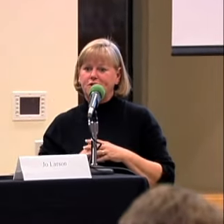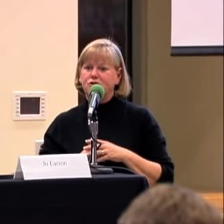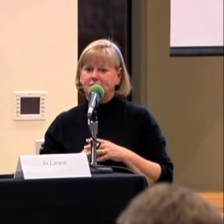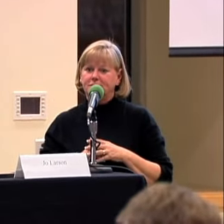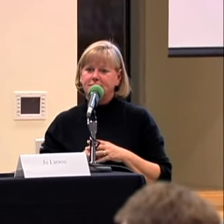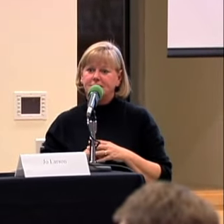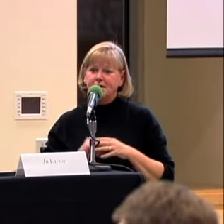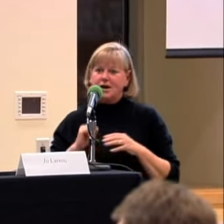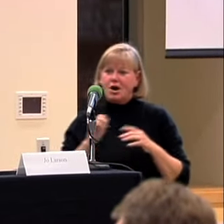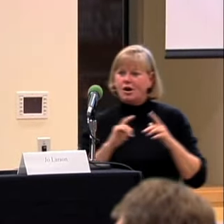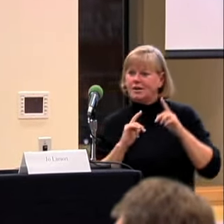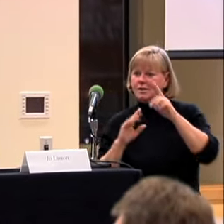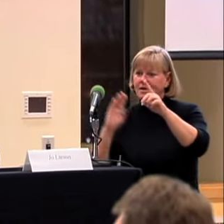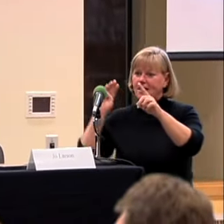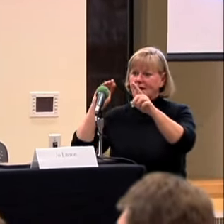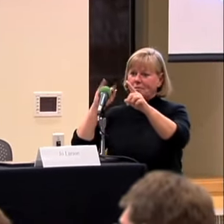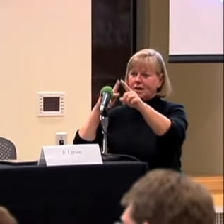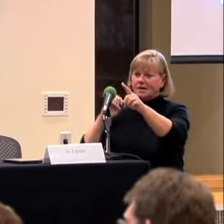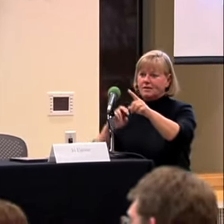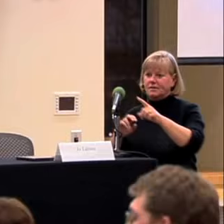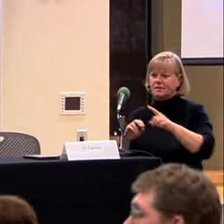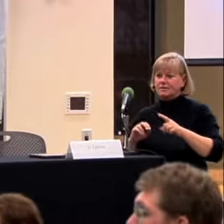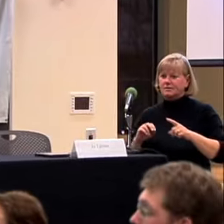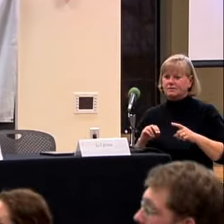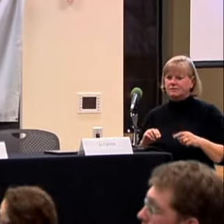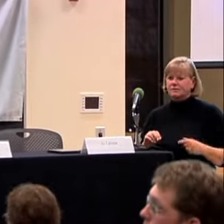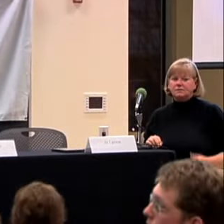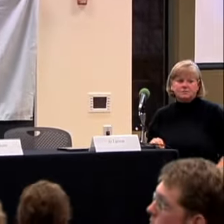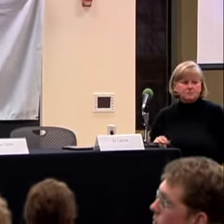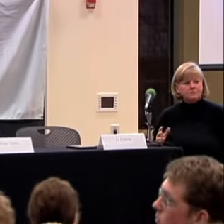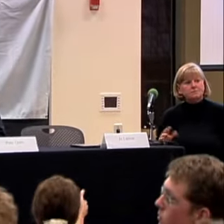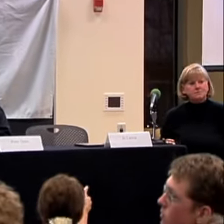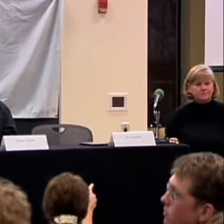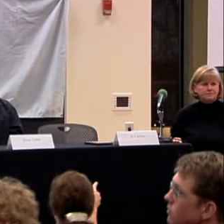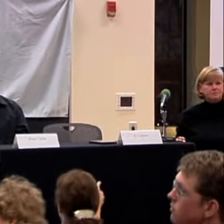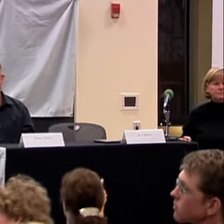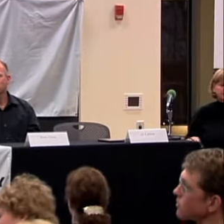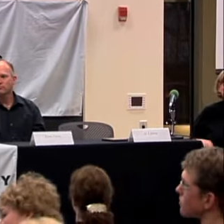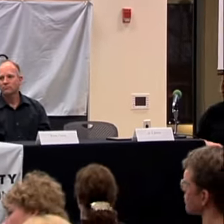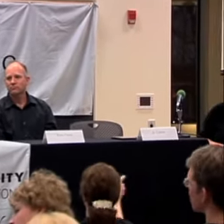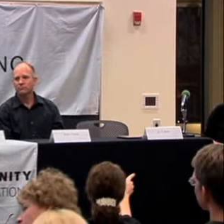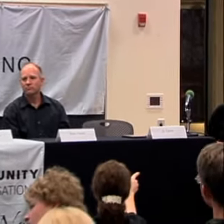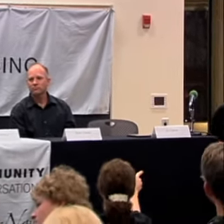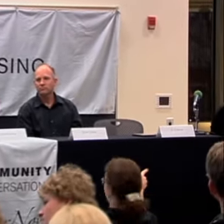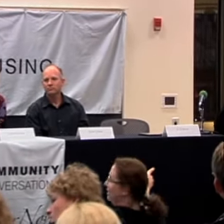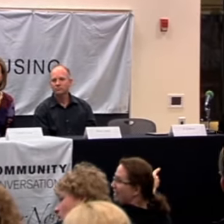BUT I WANT TO MAKE SURE YOU HAVE AN OPPORTUNITY TO ASK QUESTIONS.